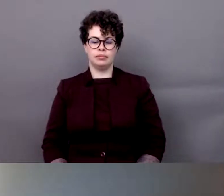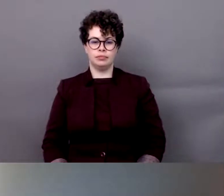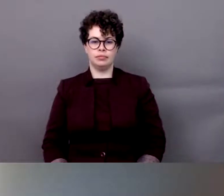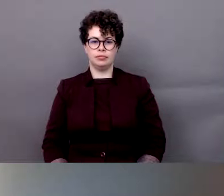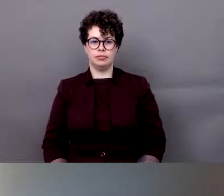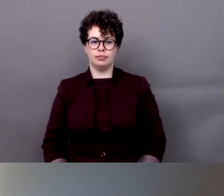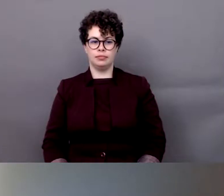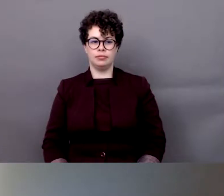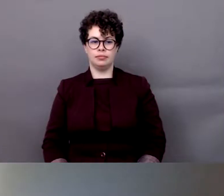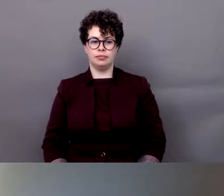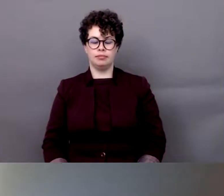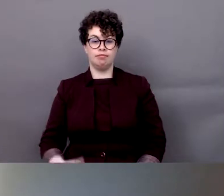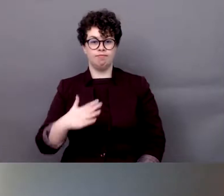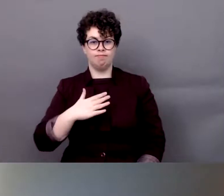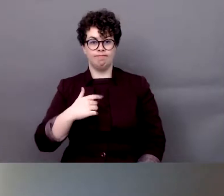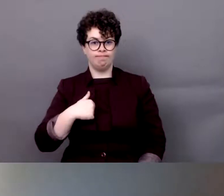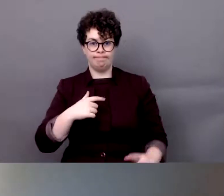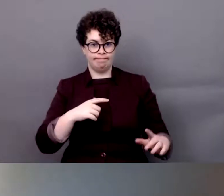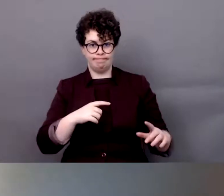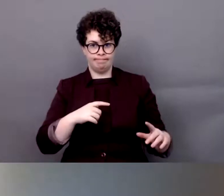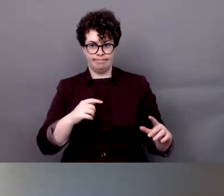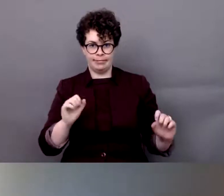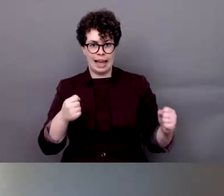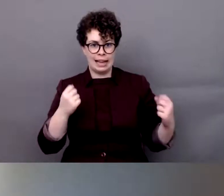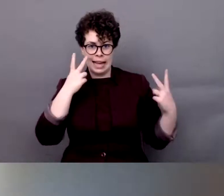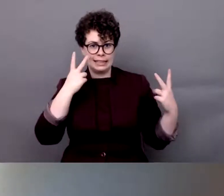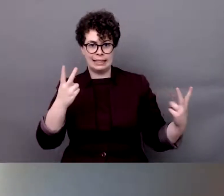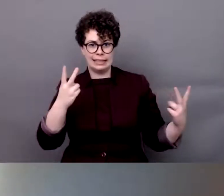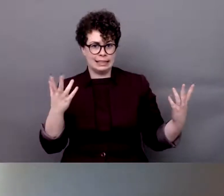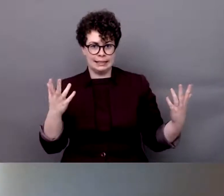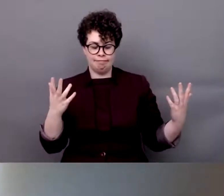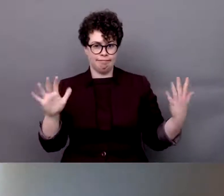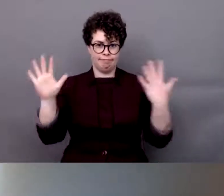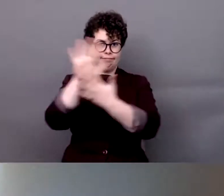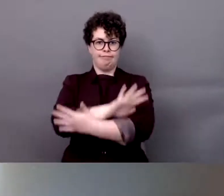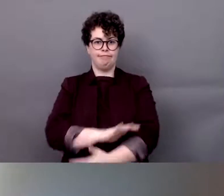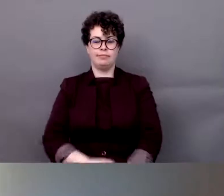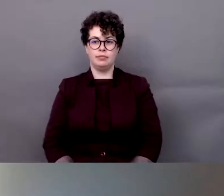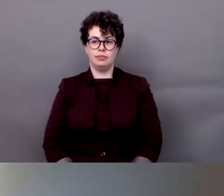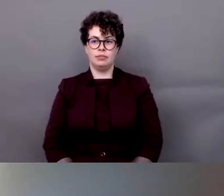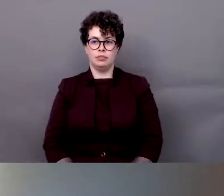My screen is closed. I can't see the image.